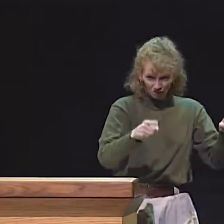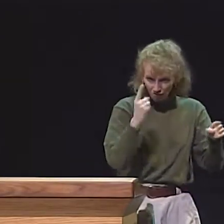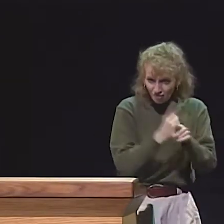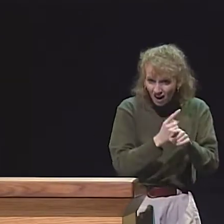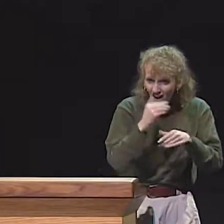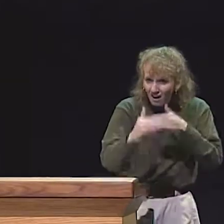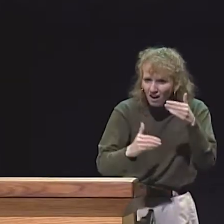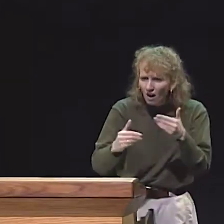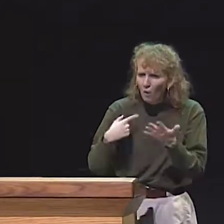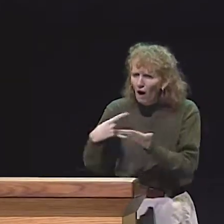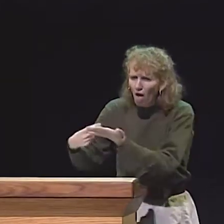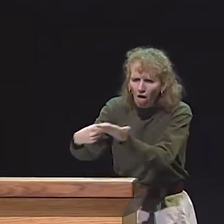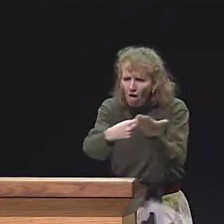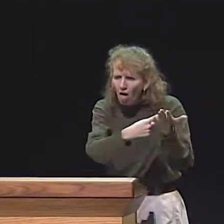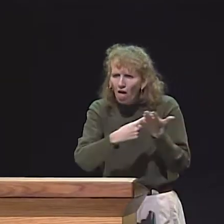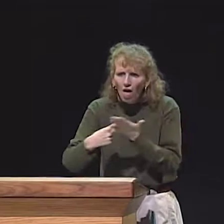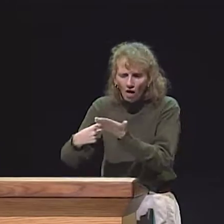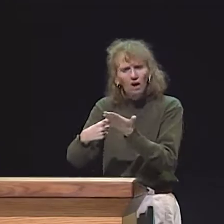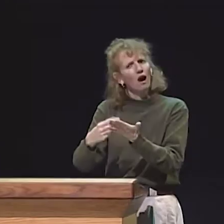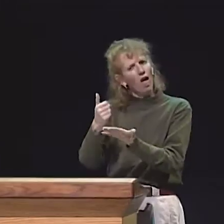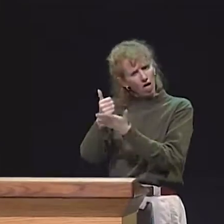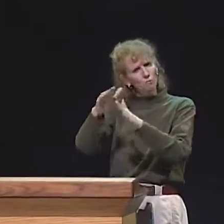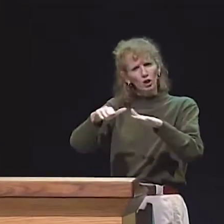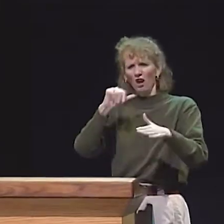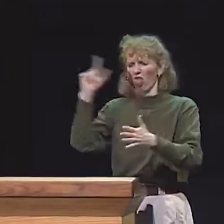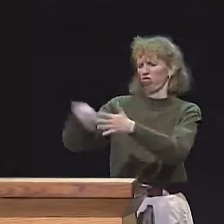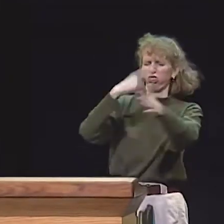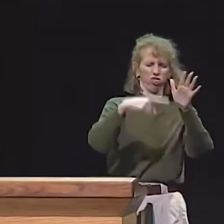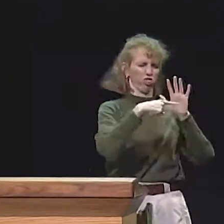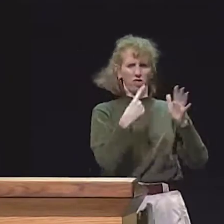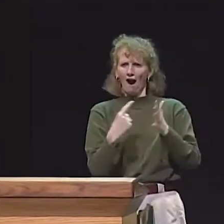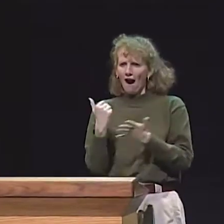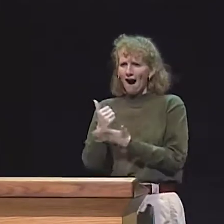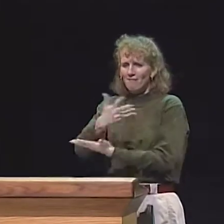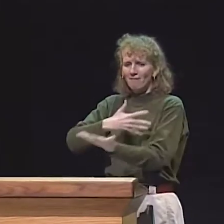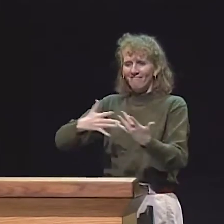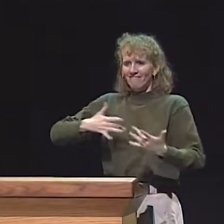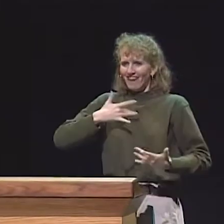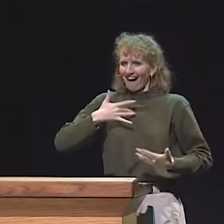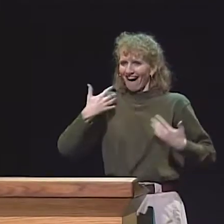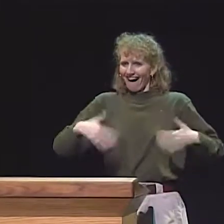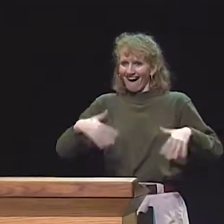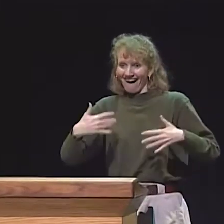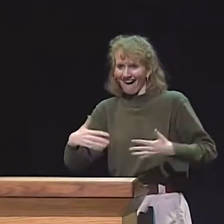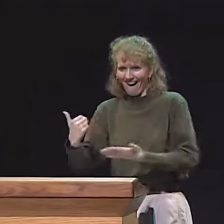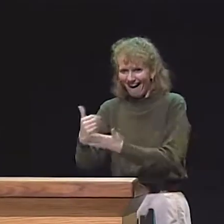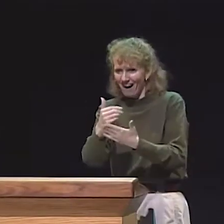"YOU MISSED AN IMPORTANT PART" OR MAYBE THE SEQUENCES WERE OUT OF ORDER, AND SO, WE'LL SIT AROUND AND WE'LL DISCUSS THOSE.